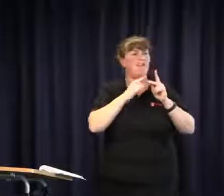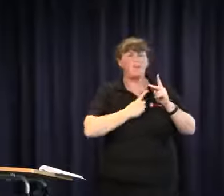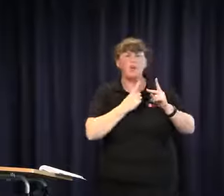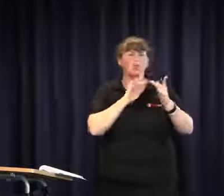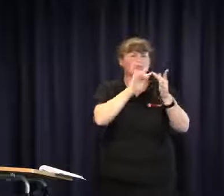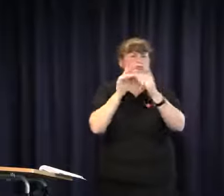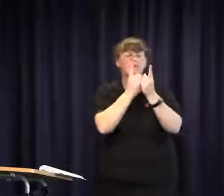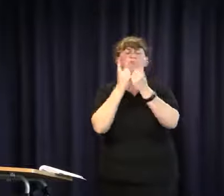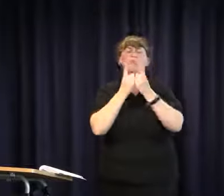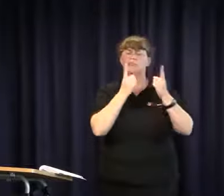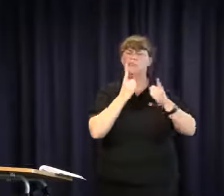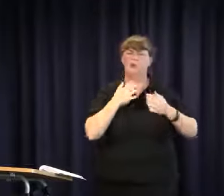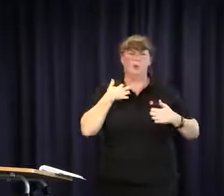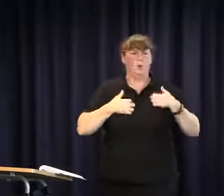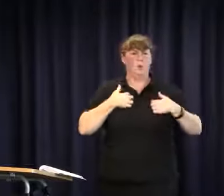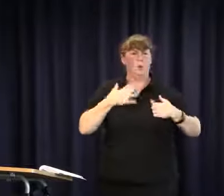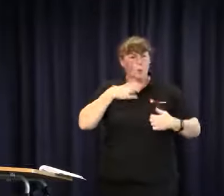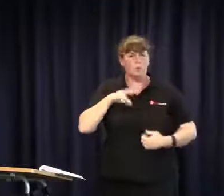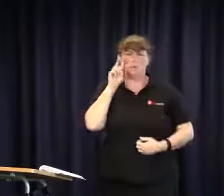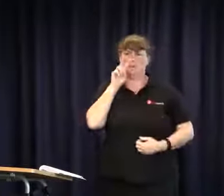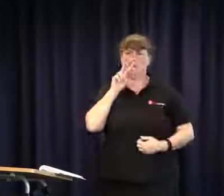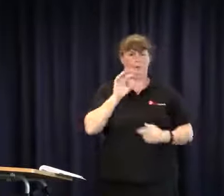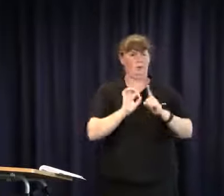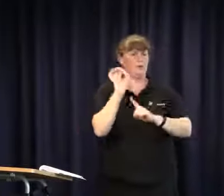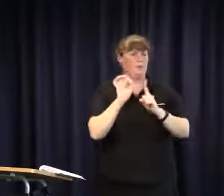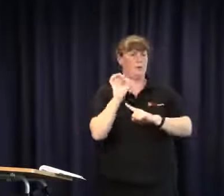in educational interpreting and has personal contacts and is certainly quite passionate